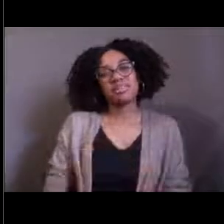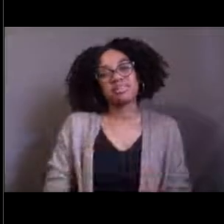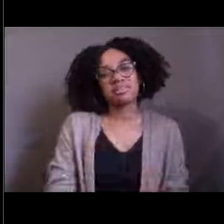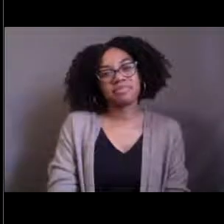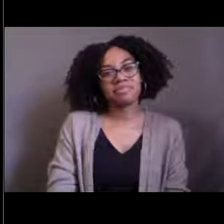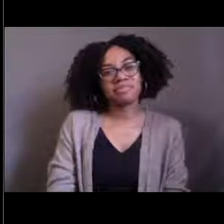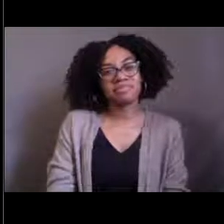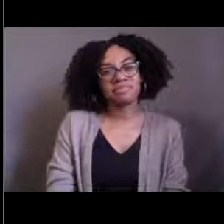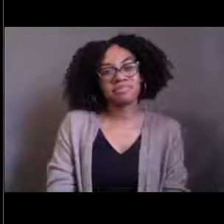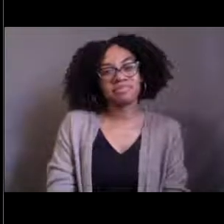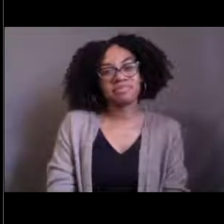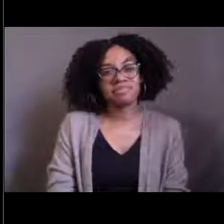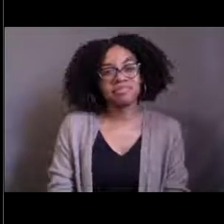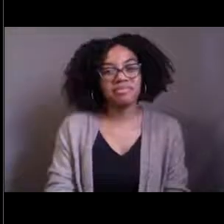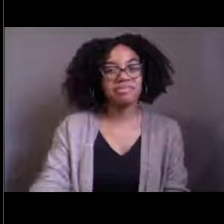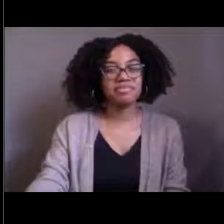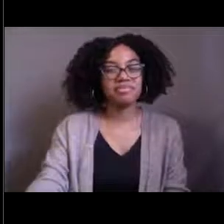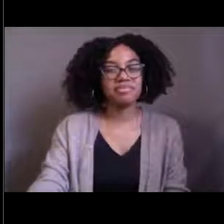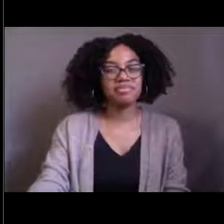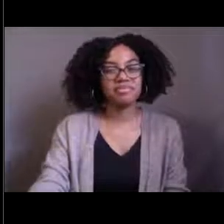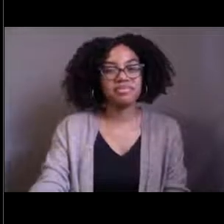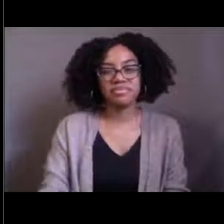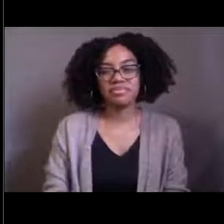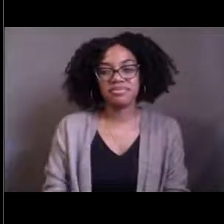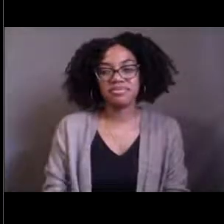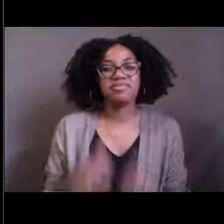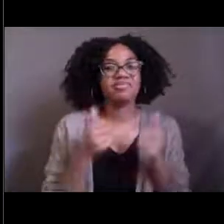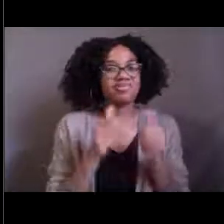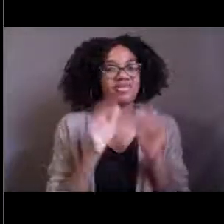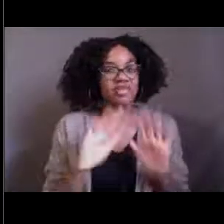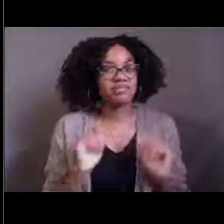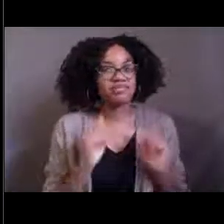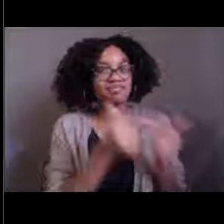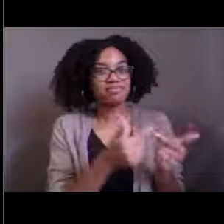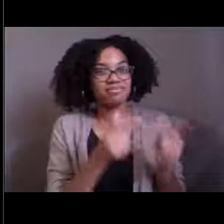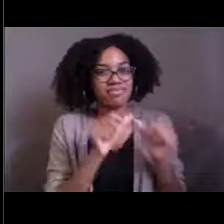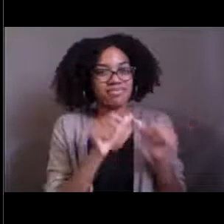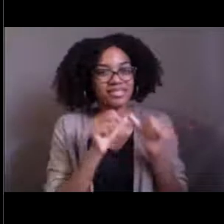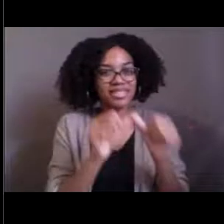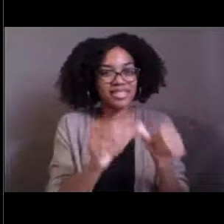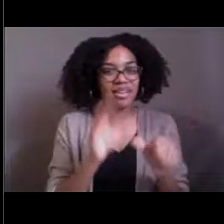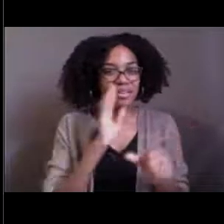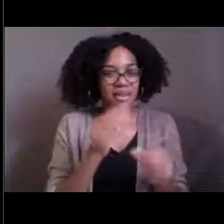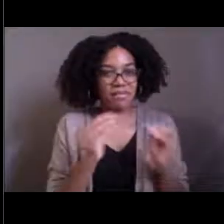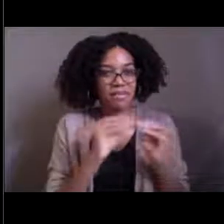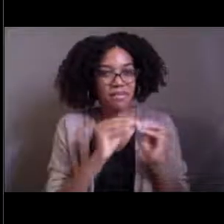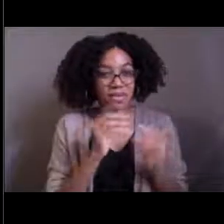[Grace] Great, I'm going to pass it back to you because I know you have more to show us.